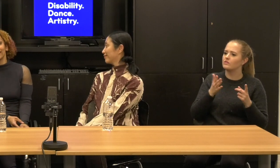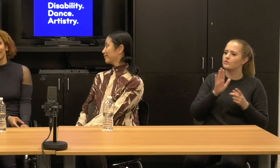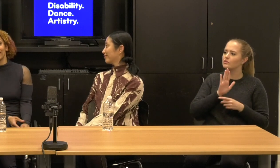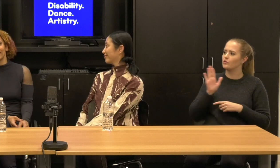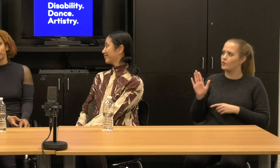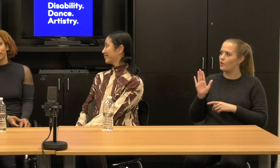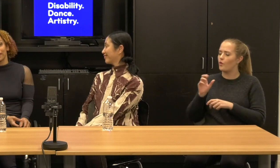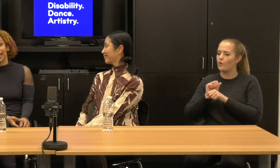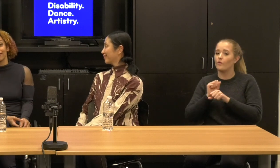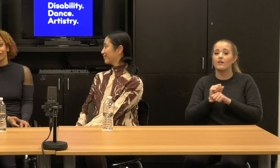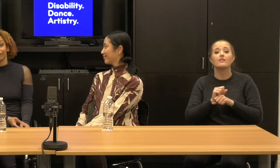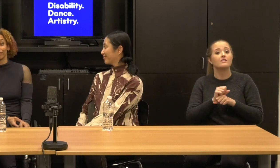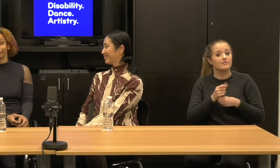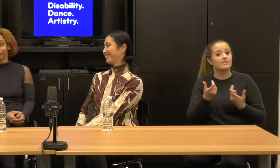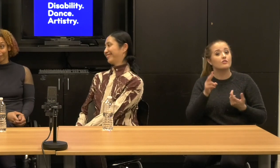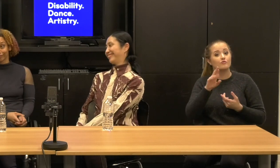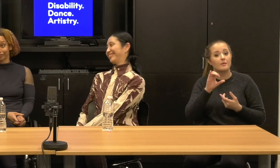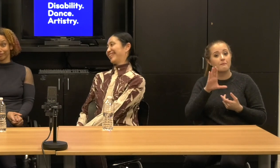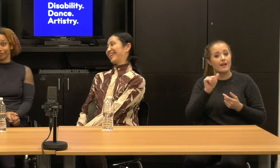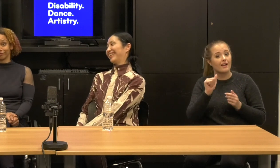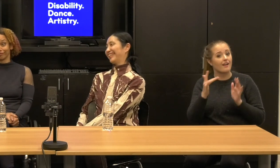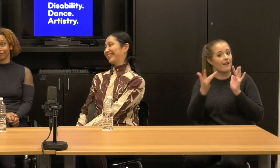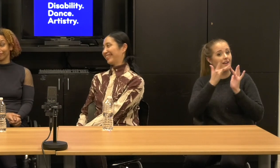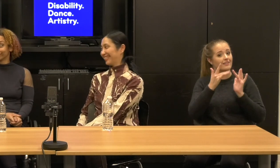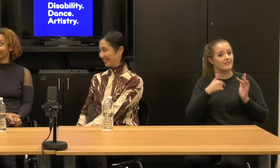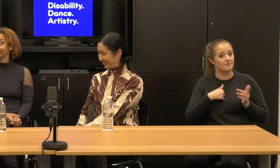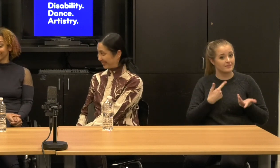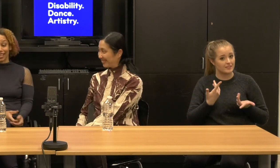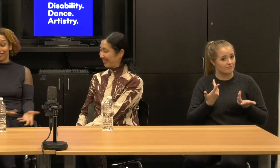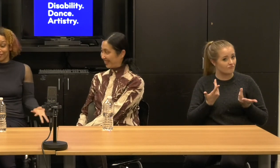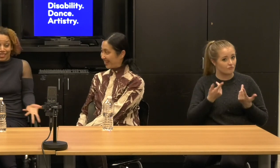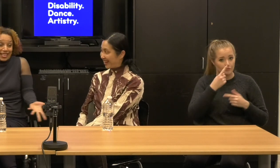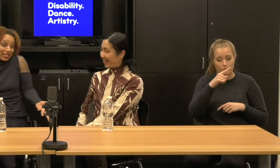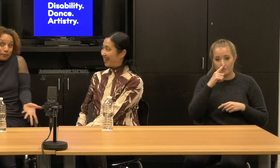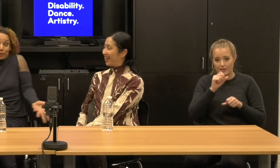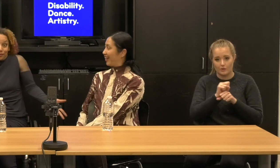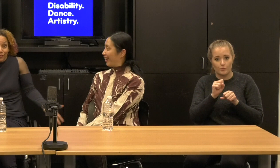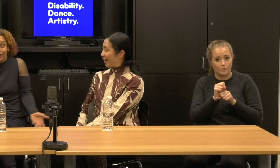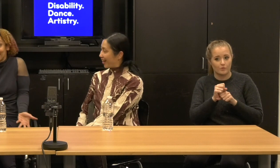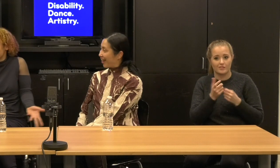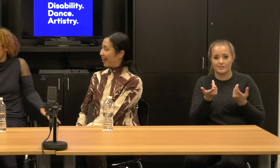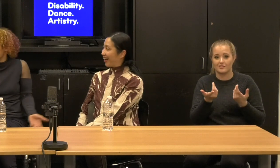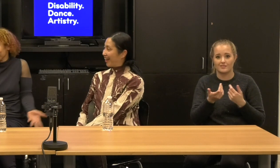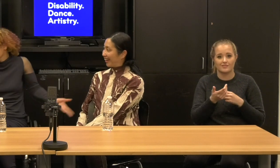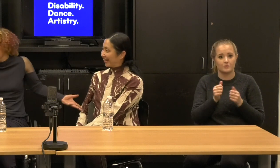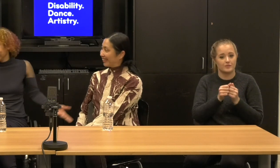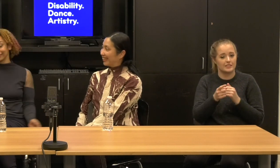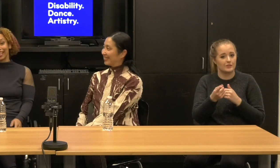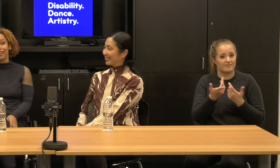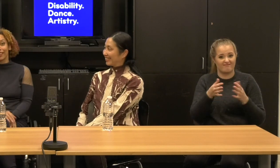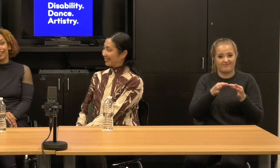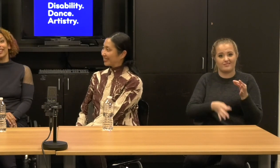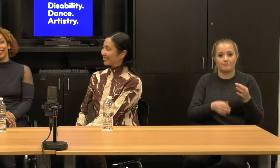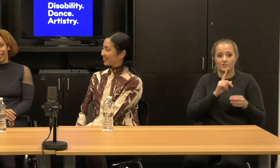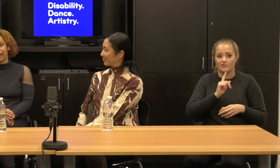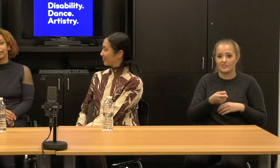Find me online and that's work something out. [01:41:51] Yeah. It's not simple, right?